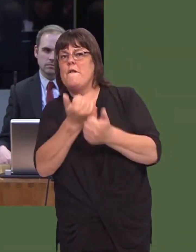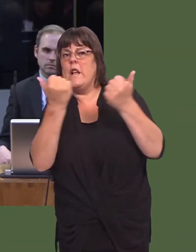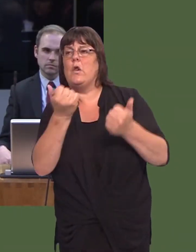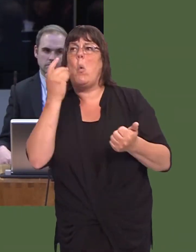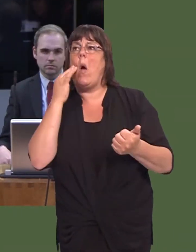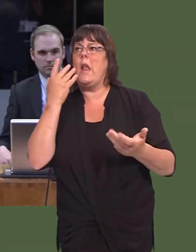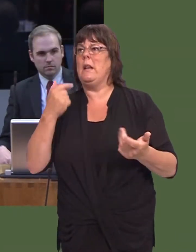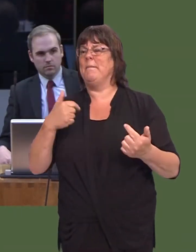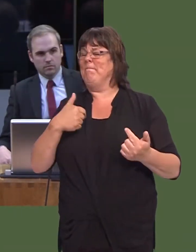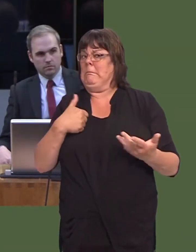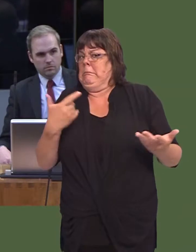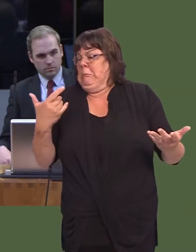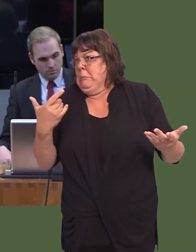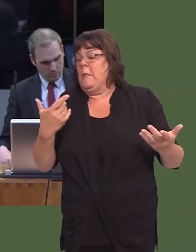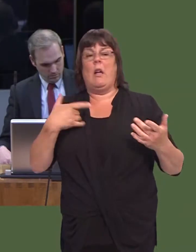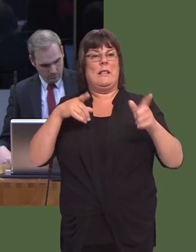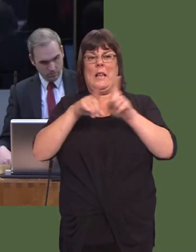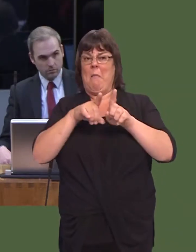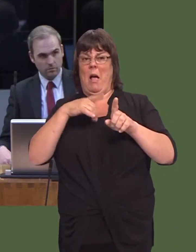innau yn rhannu eu pryderon nhw ynglyn ‚ír oedi.